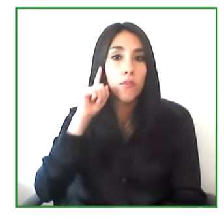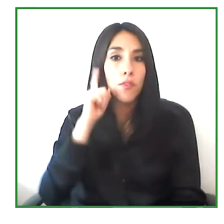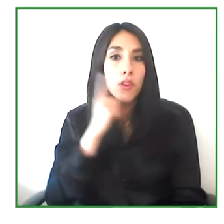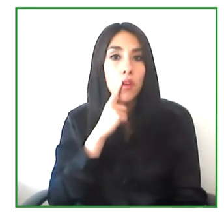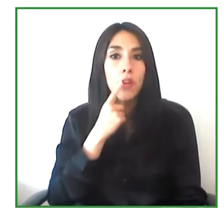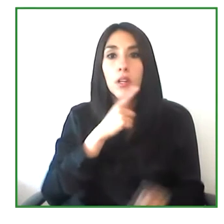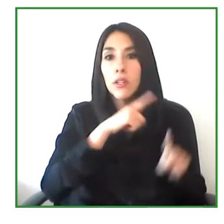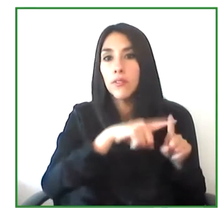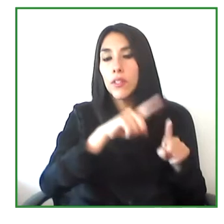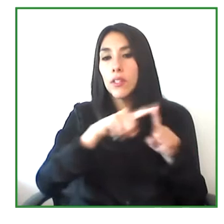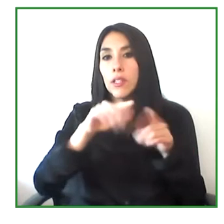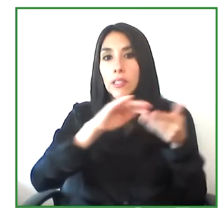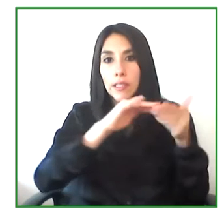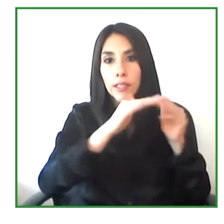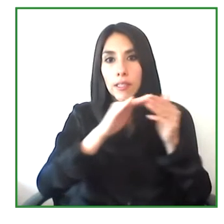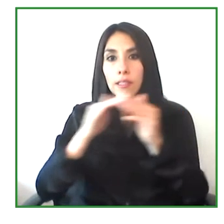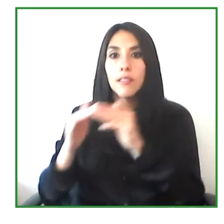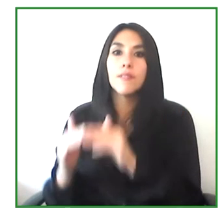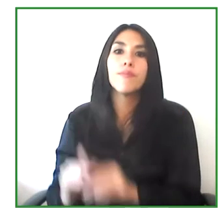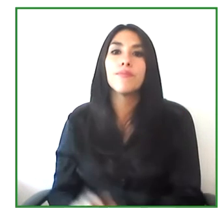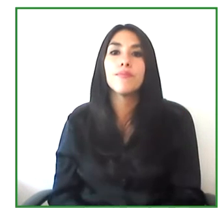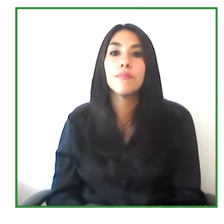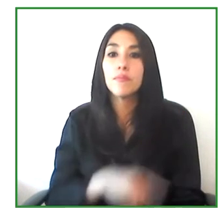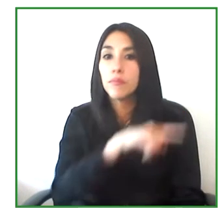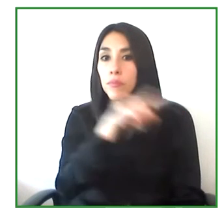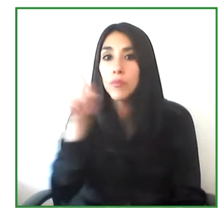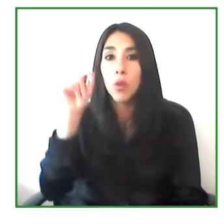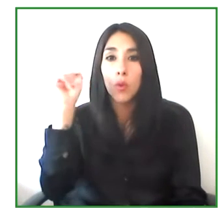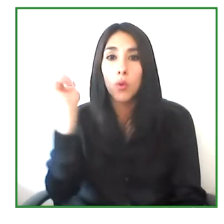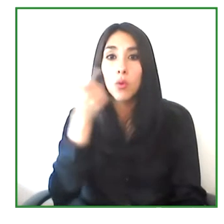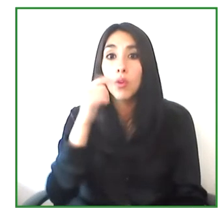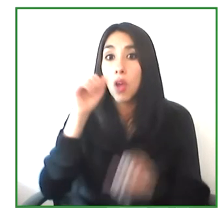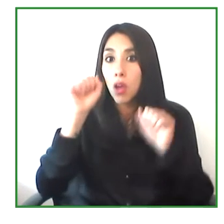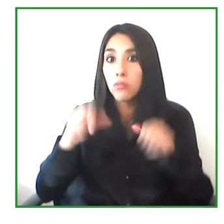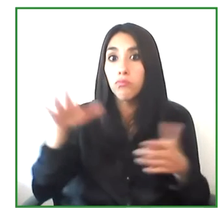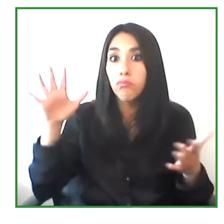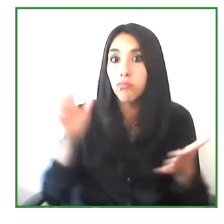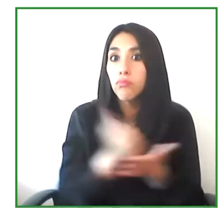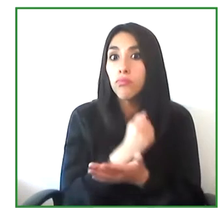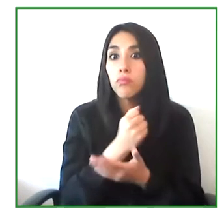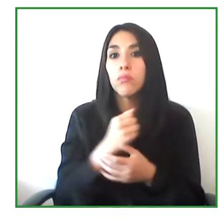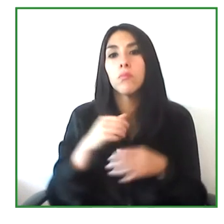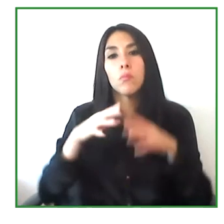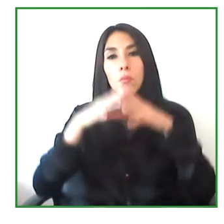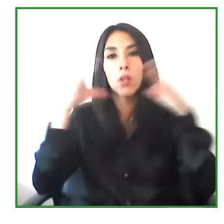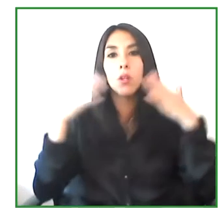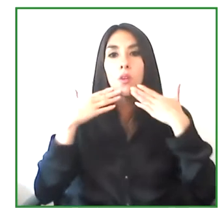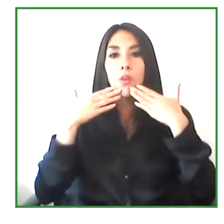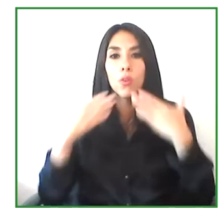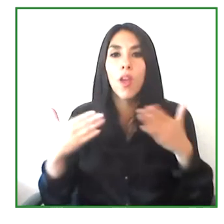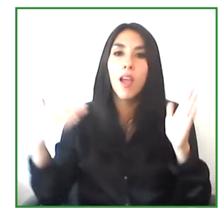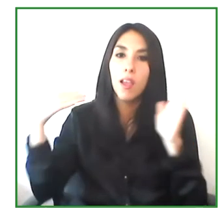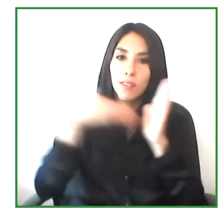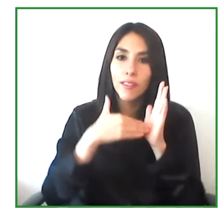And to follow these example with all the things that you have achieved. Thank you so much, because this is an inspiration